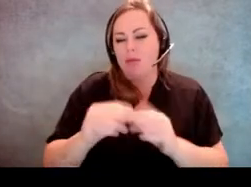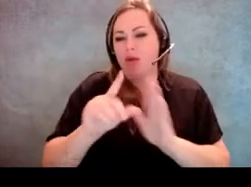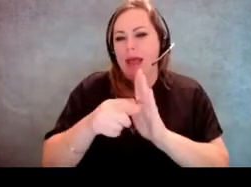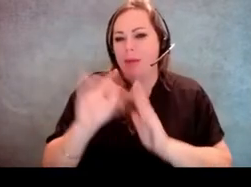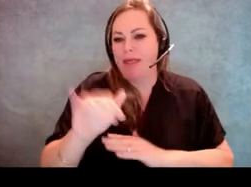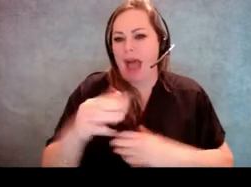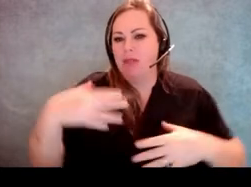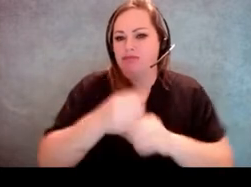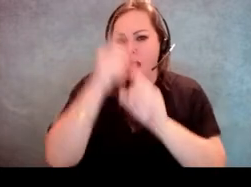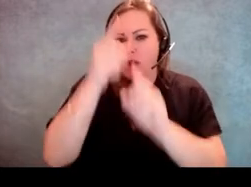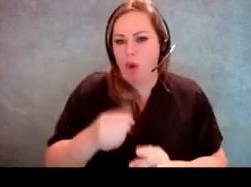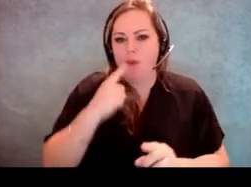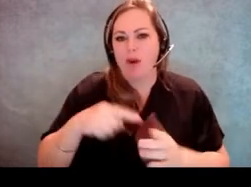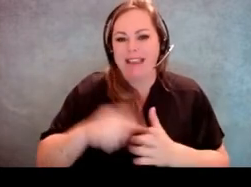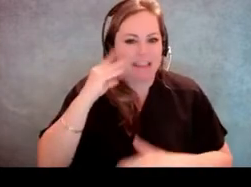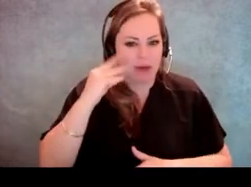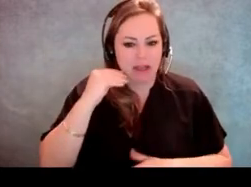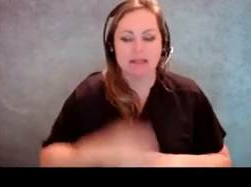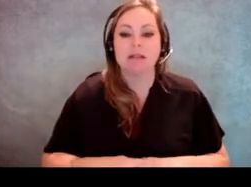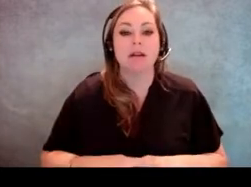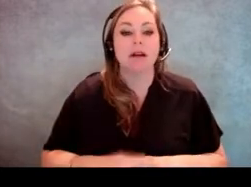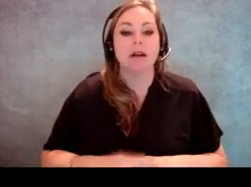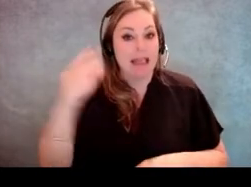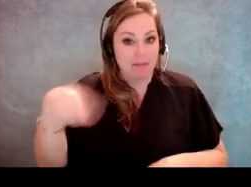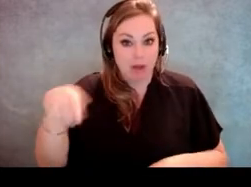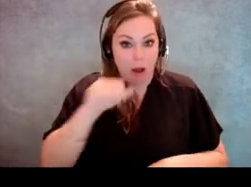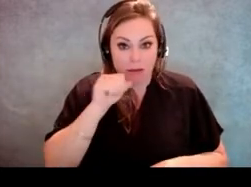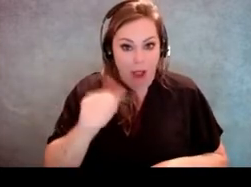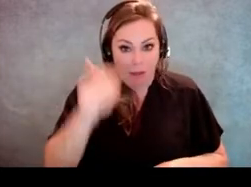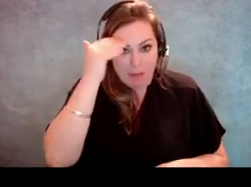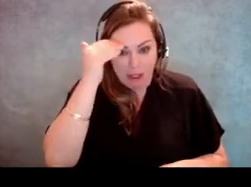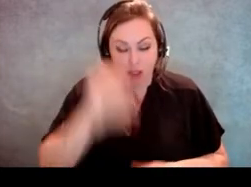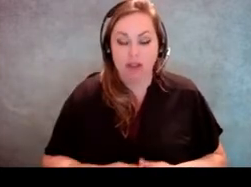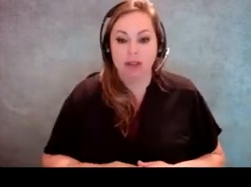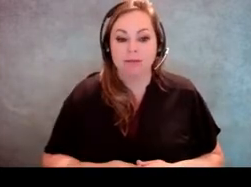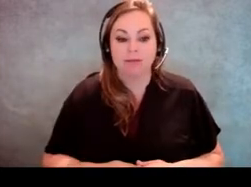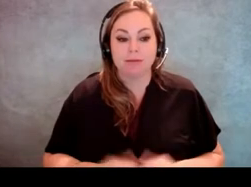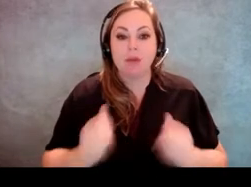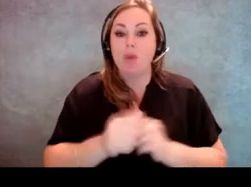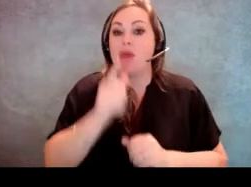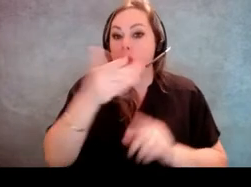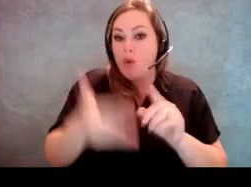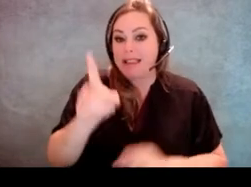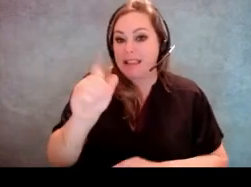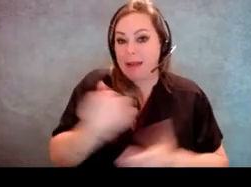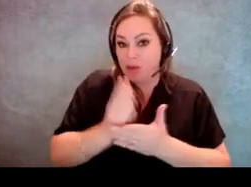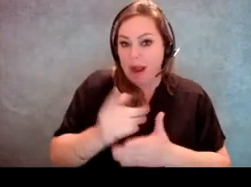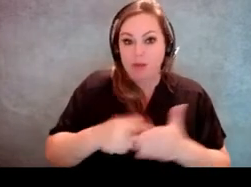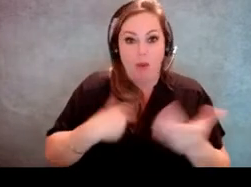our goals are for this experience, but in case some of you are not familiar with who Disability Rights is or what we are.